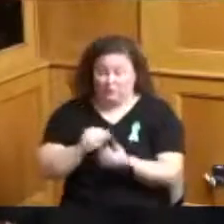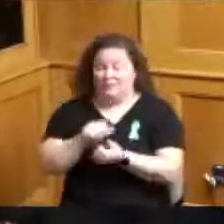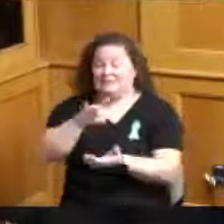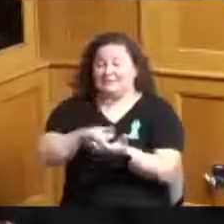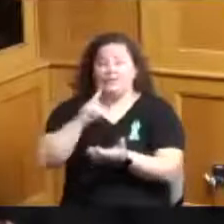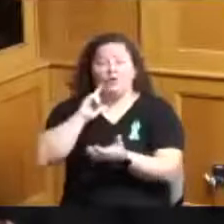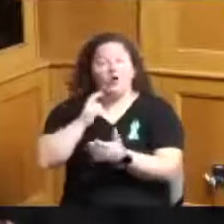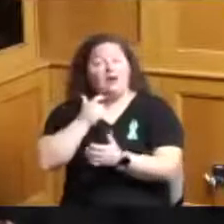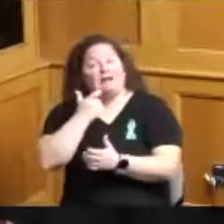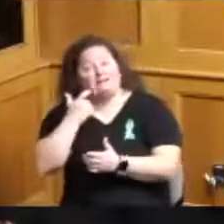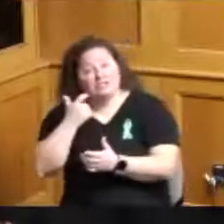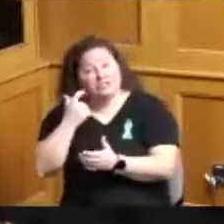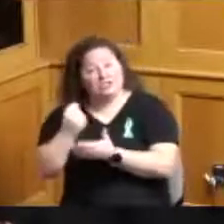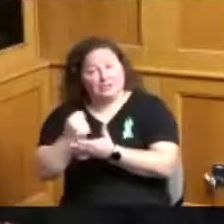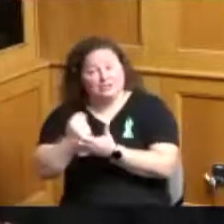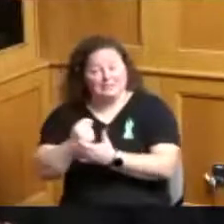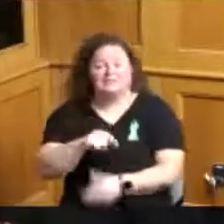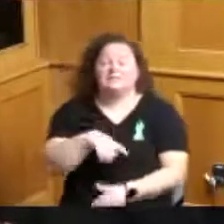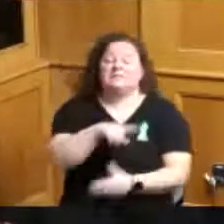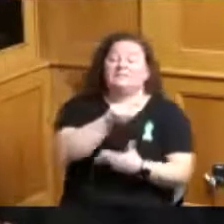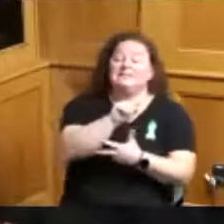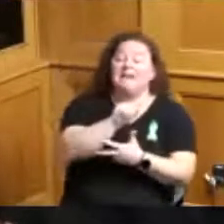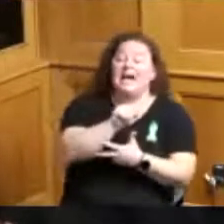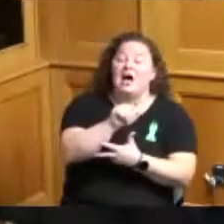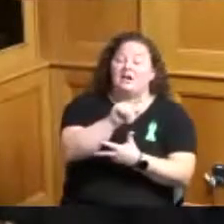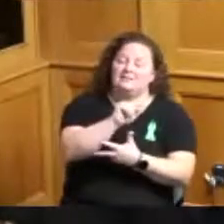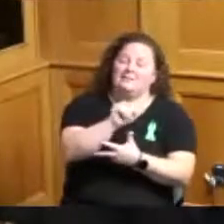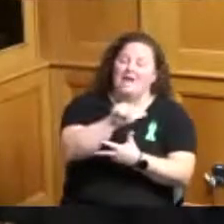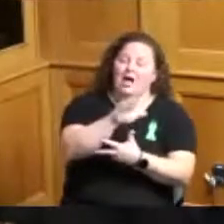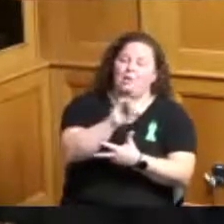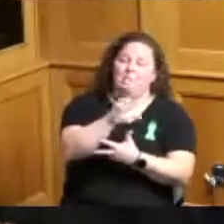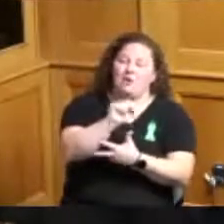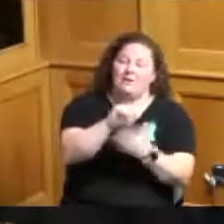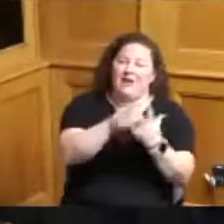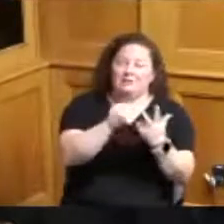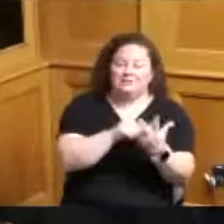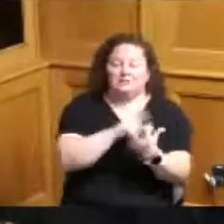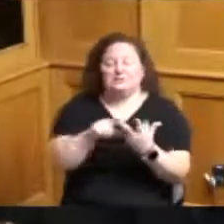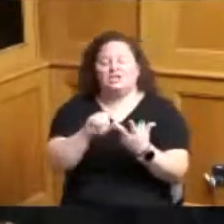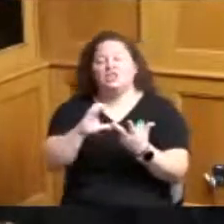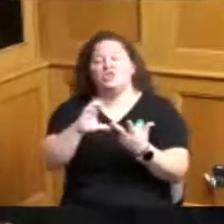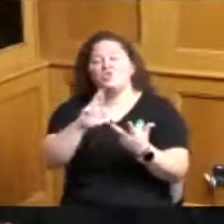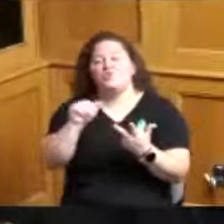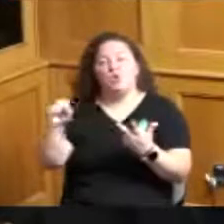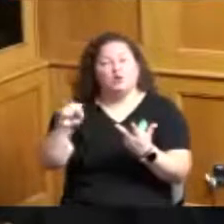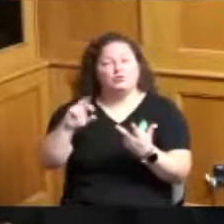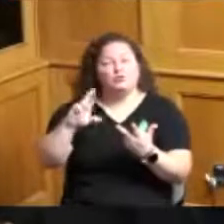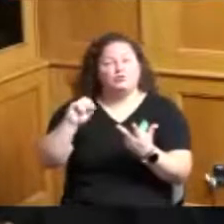Treatment Talbert House and the Crossroads Center that all of these services are at risk